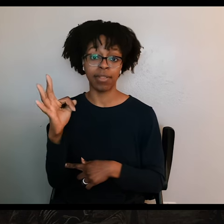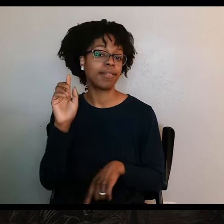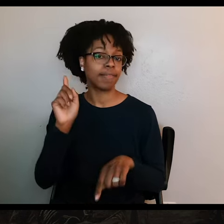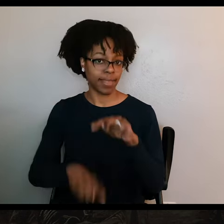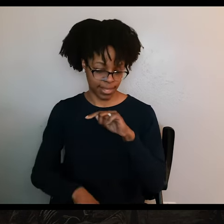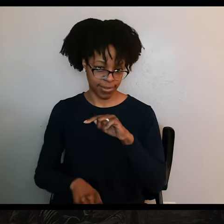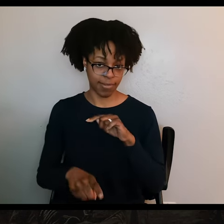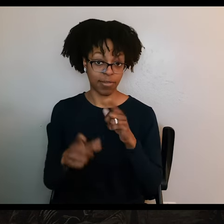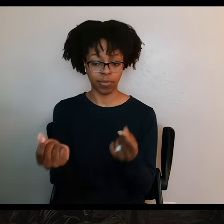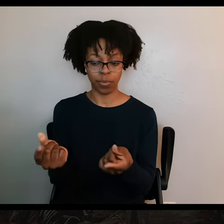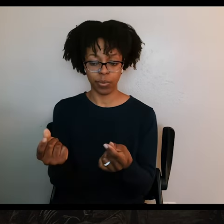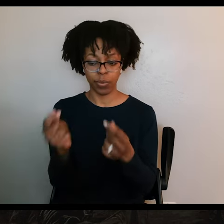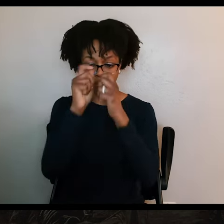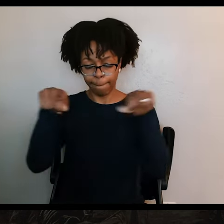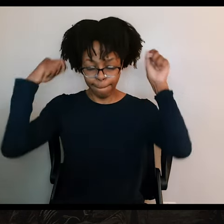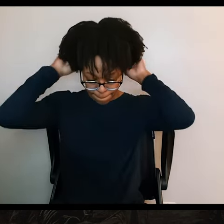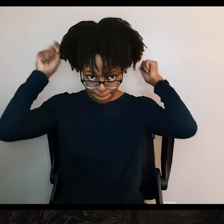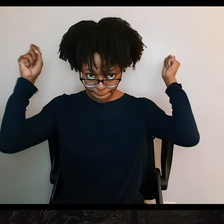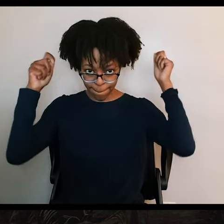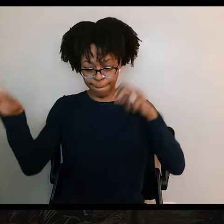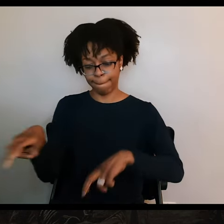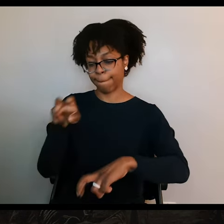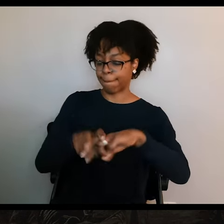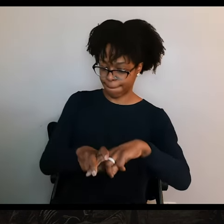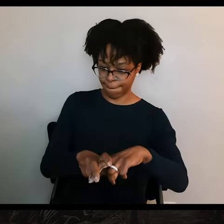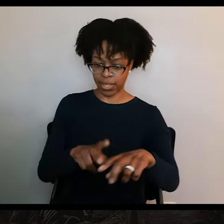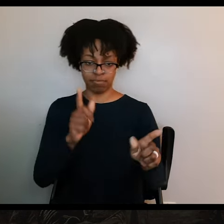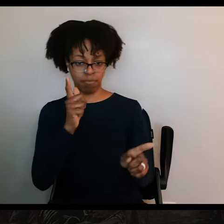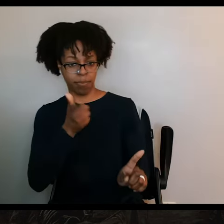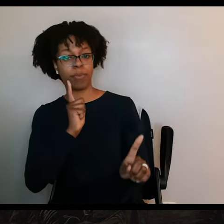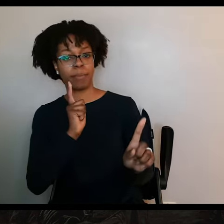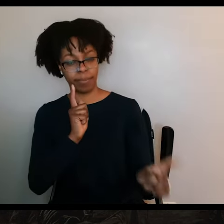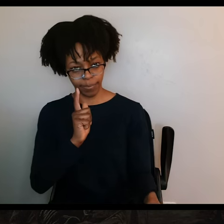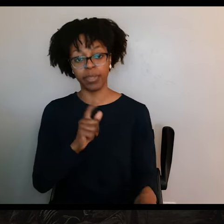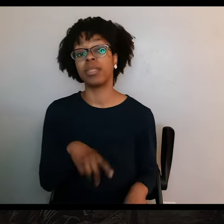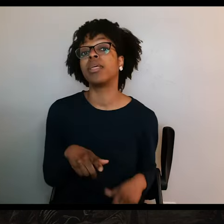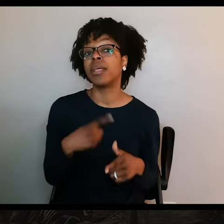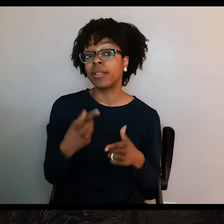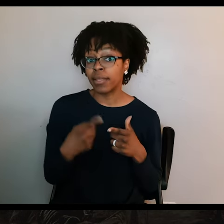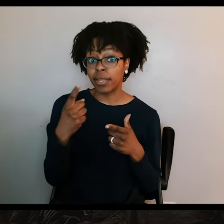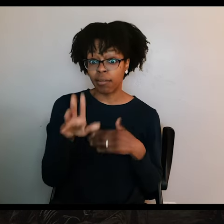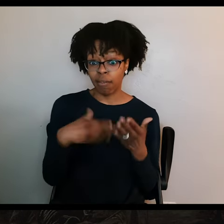They blindfolded him, sat him in a chair, and shot him. Santa Anna's men then burned all the bodies,